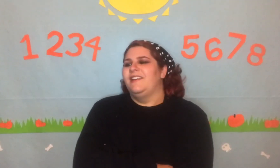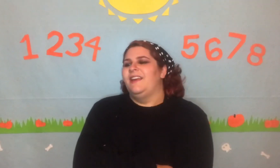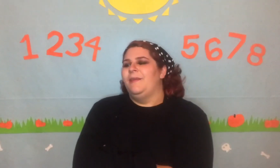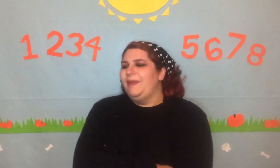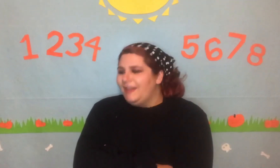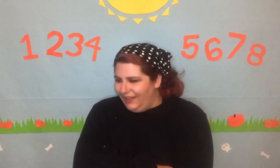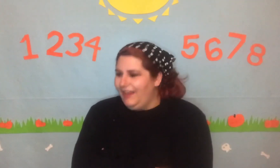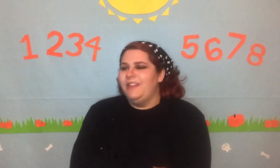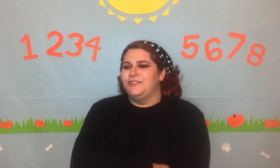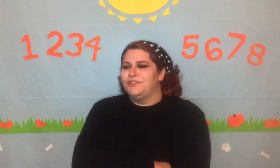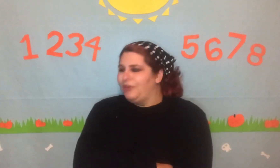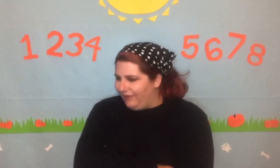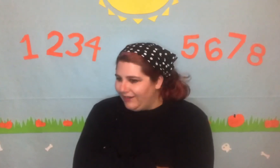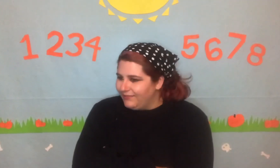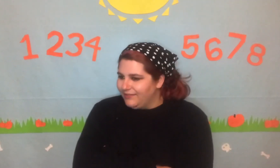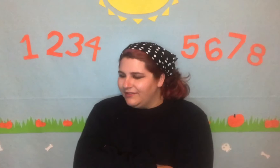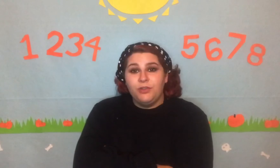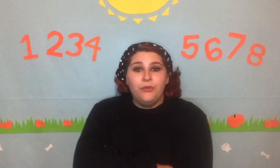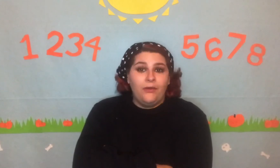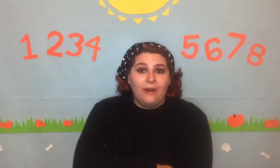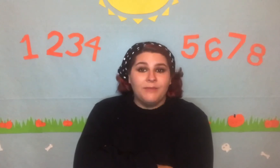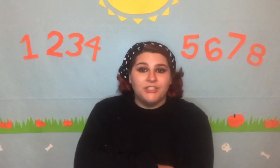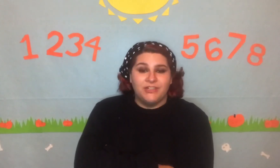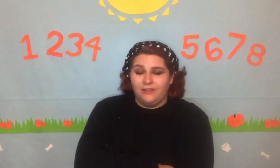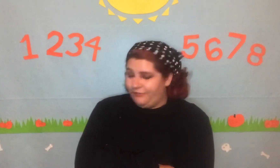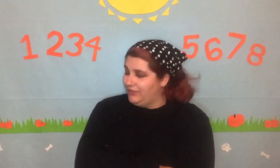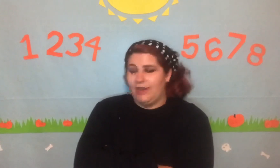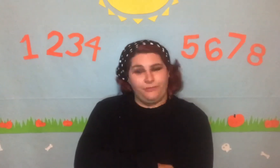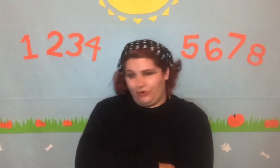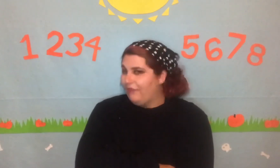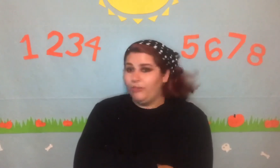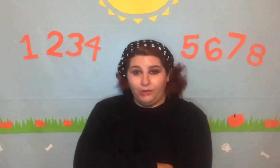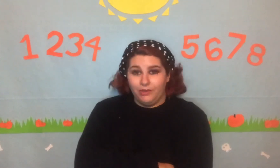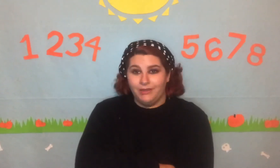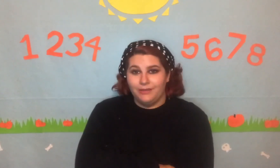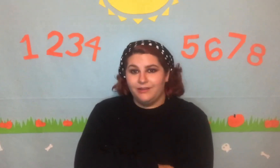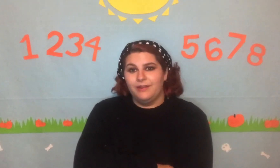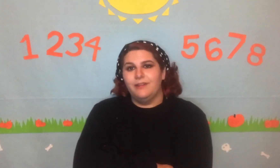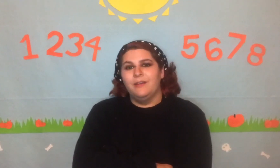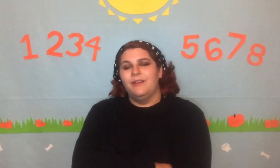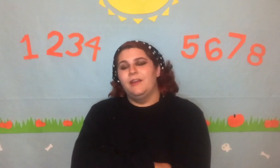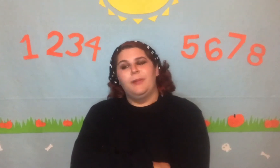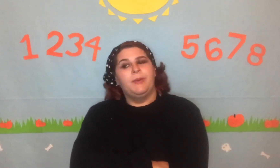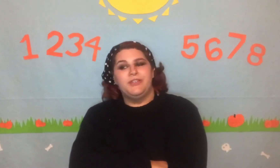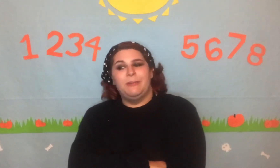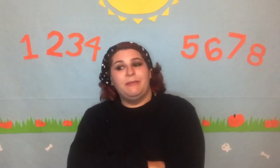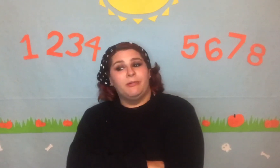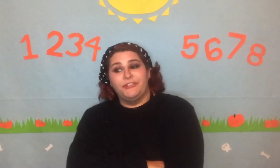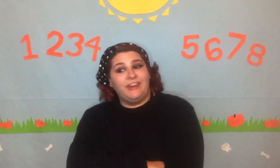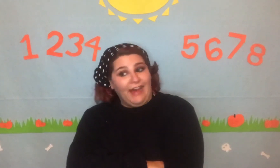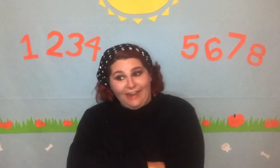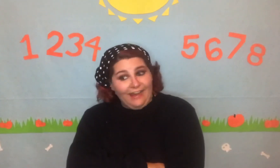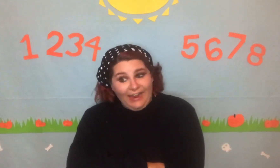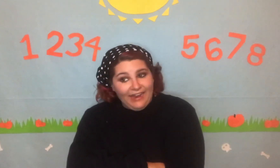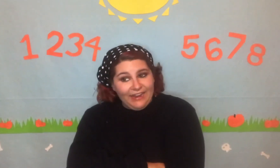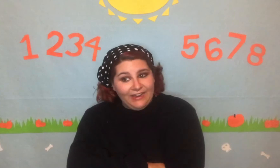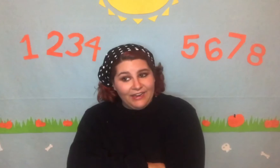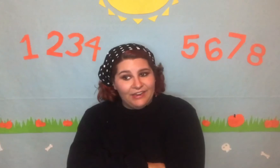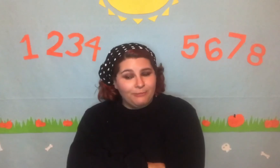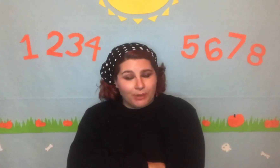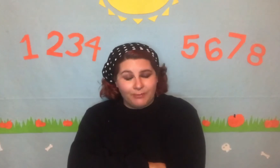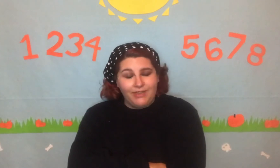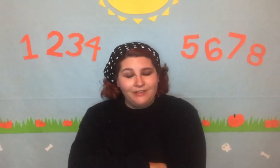I mean it is good. You know how much I love time travel. A bunch of people die permanently.